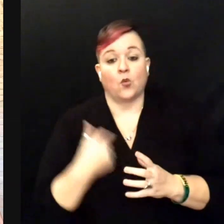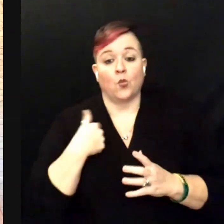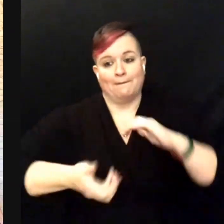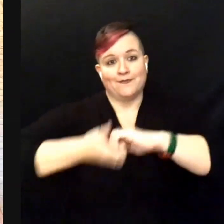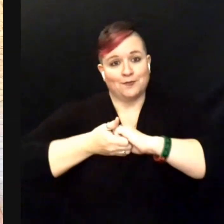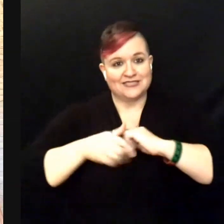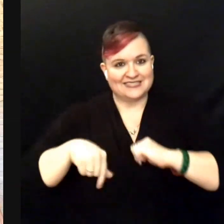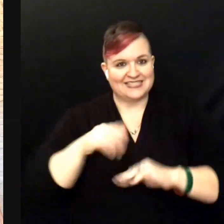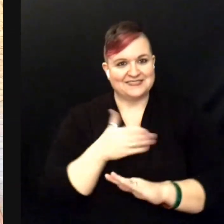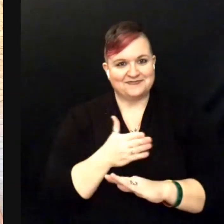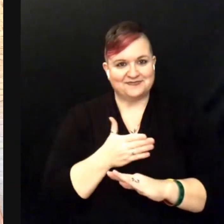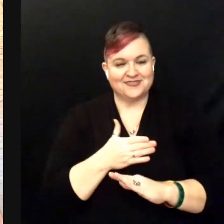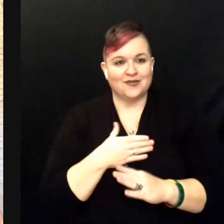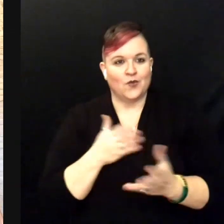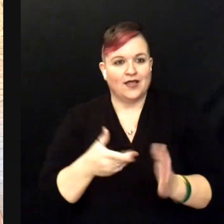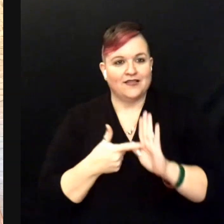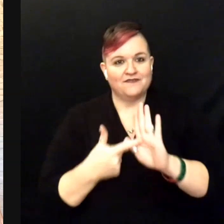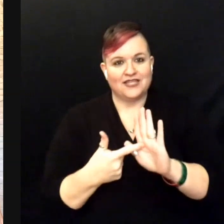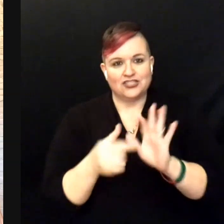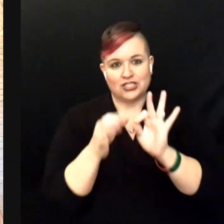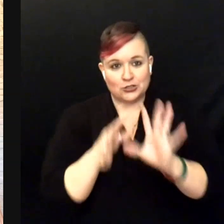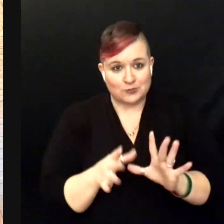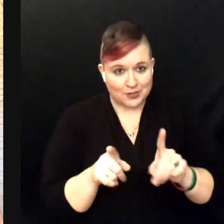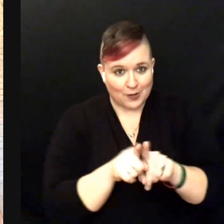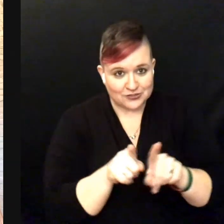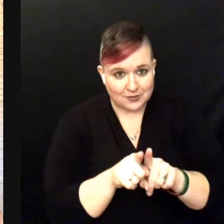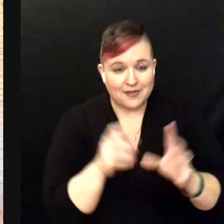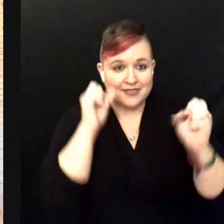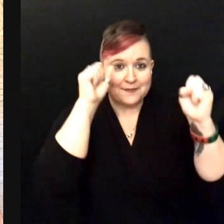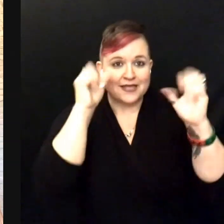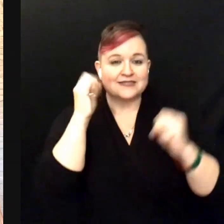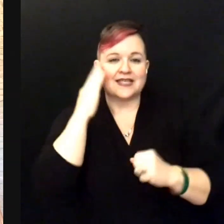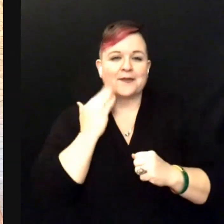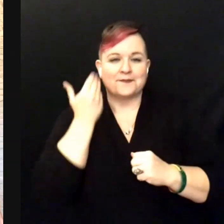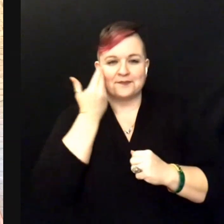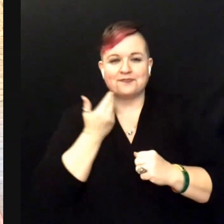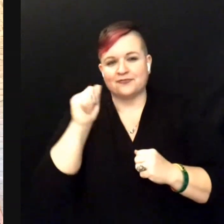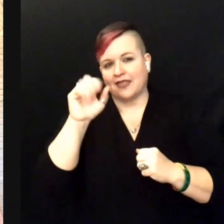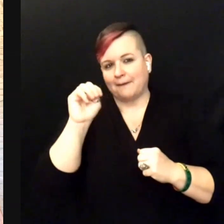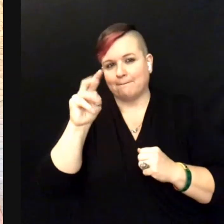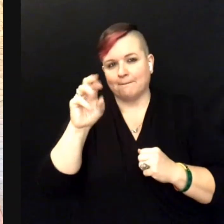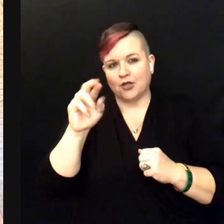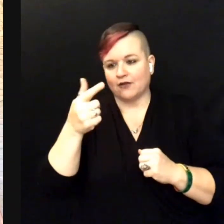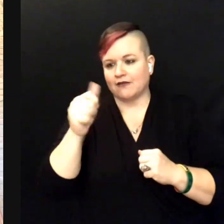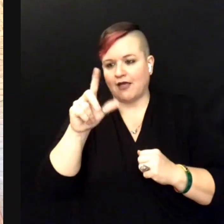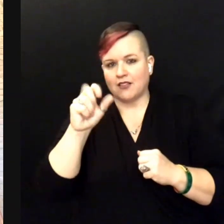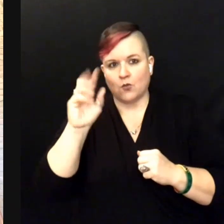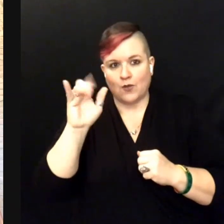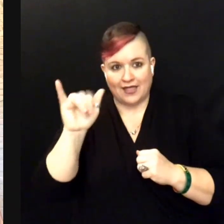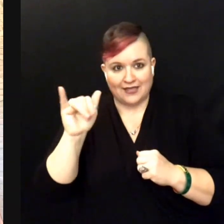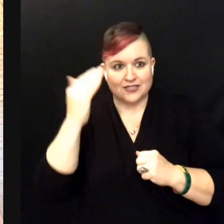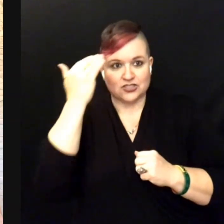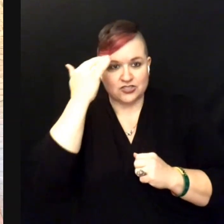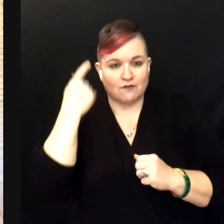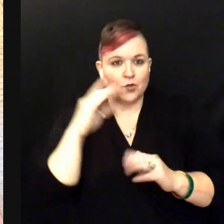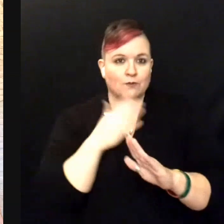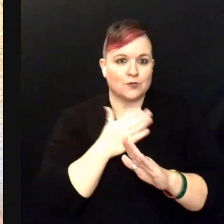while featuring interpretation by the amazing Amber Galloway who is a known music interpreter.